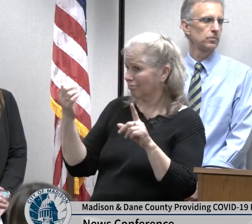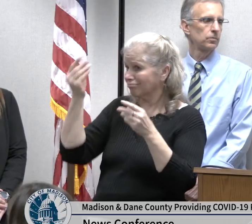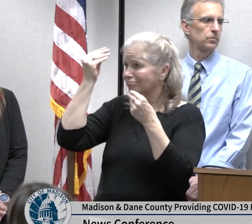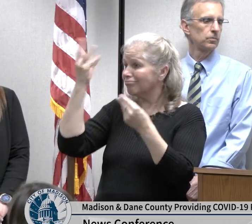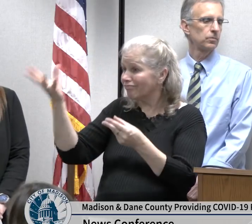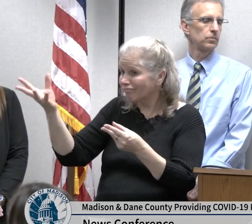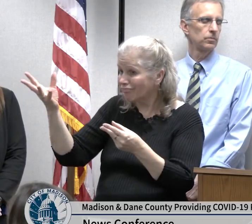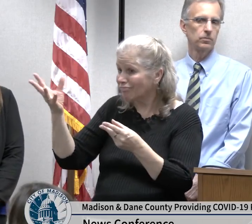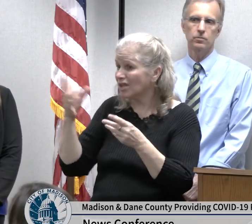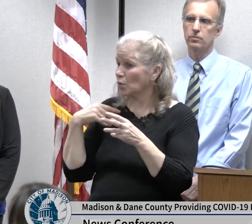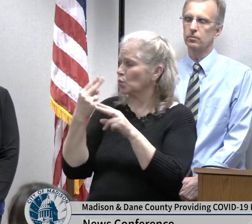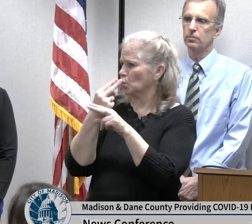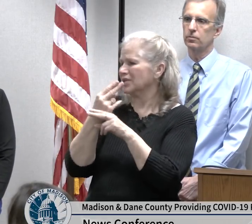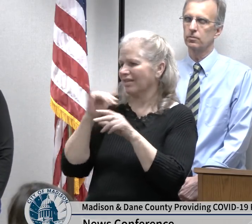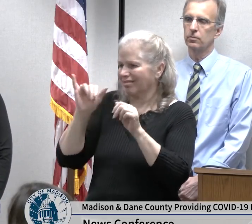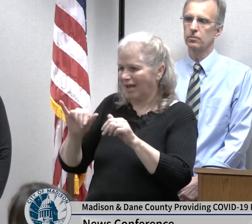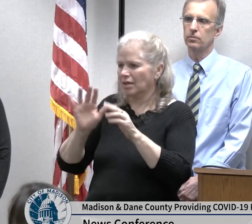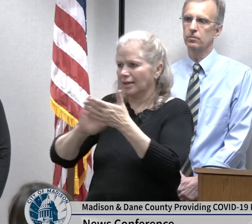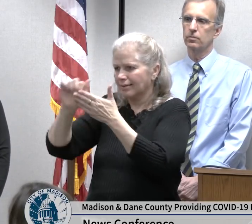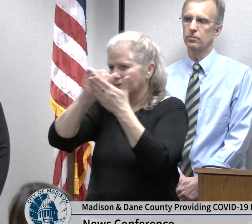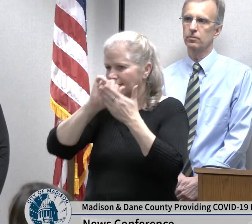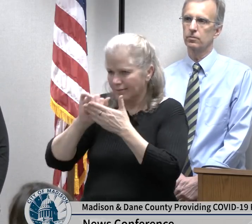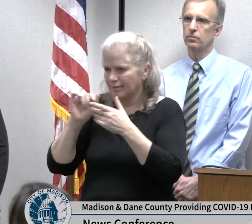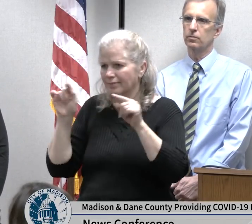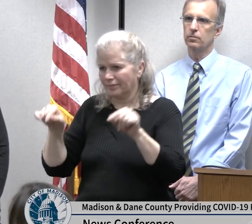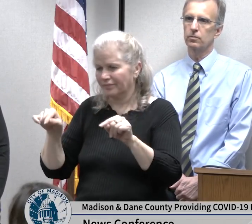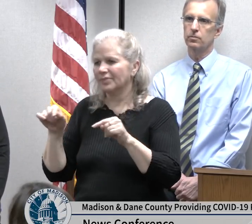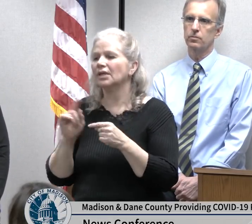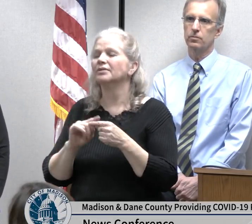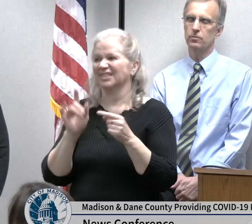the other thing that we can do now is and it's currently happening is the